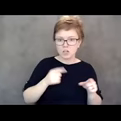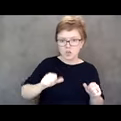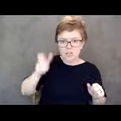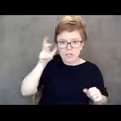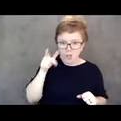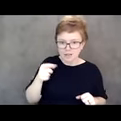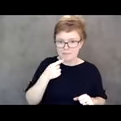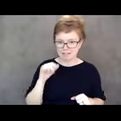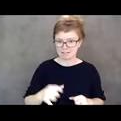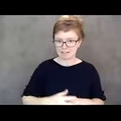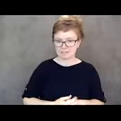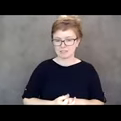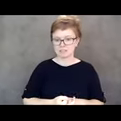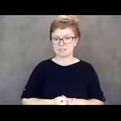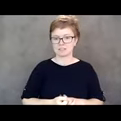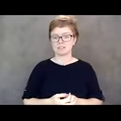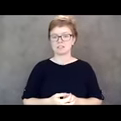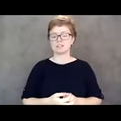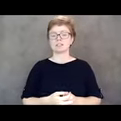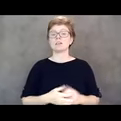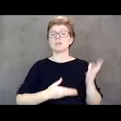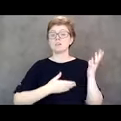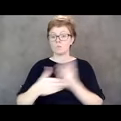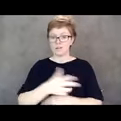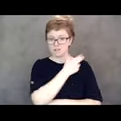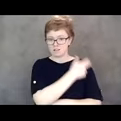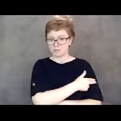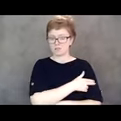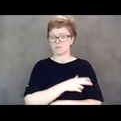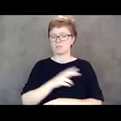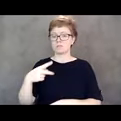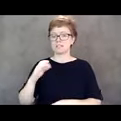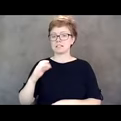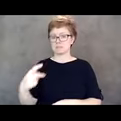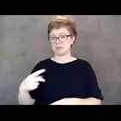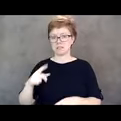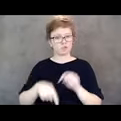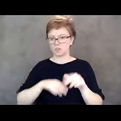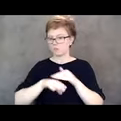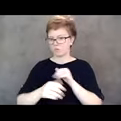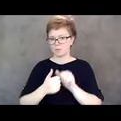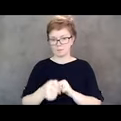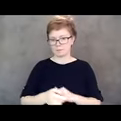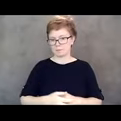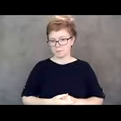his personal support person was not allowed to go in with him. He was there by himself.